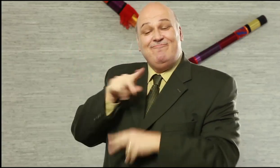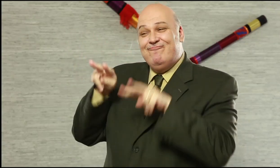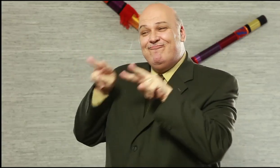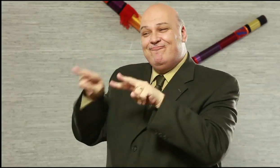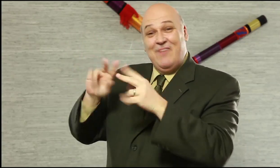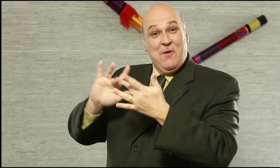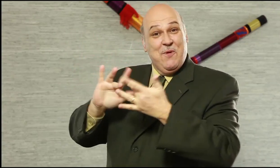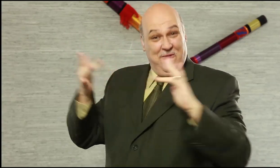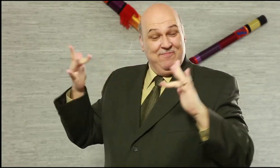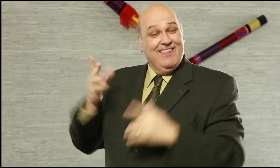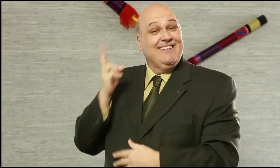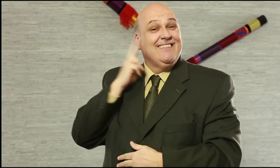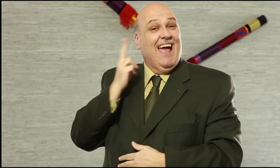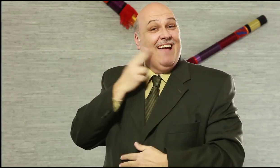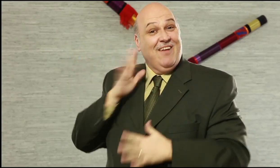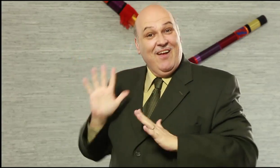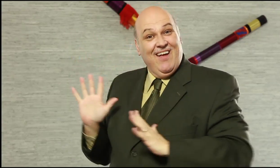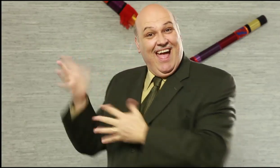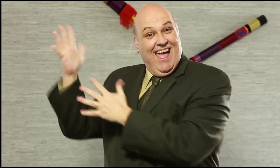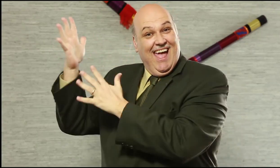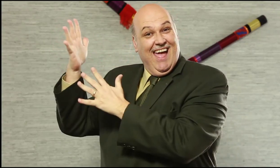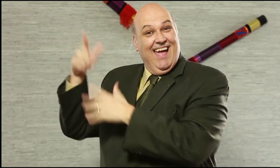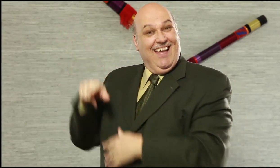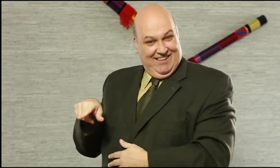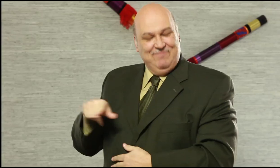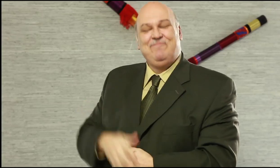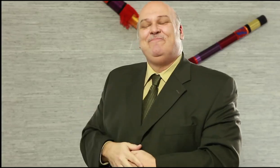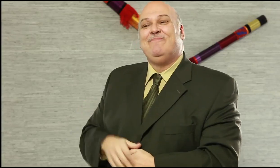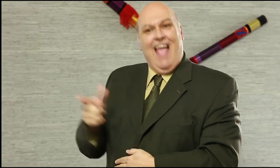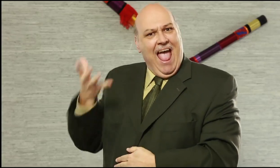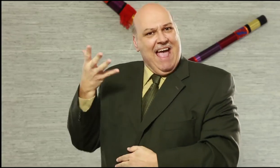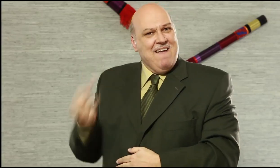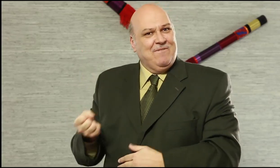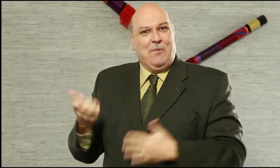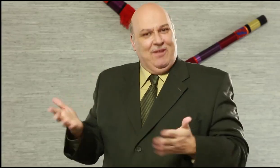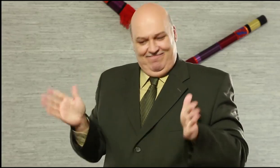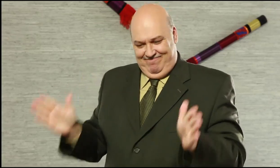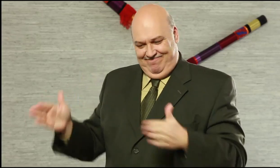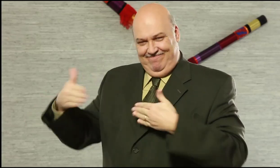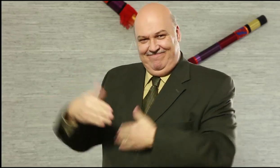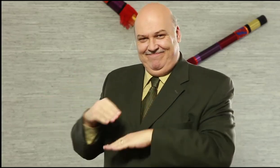your friends to watch one of the DeafWaves shows, inform us in advance with your name